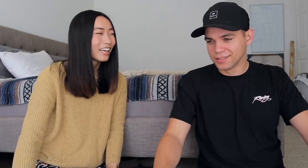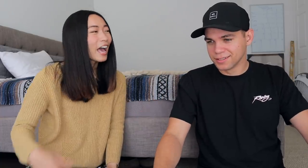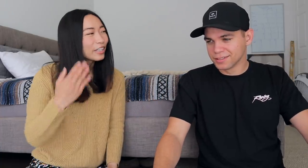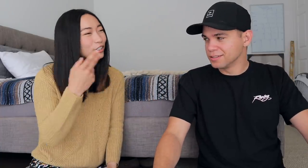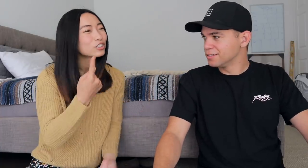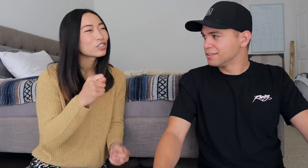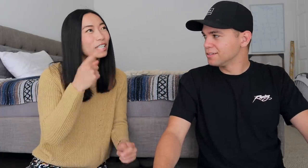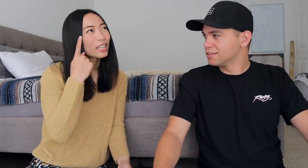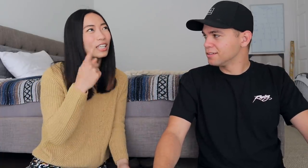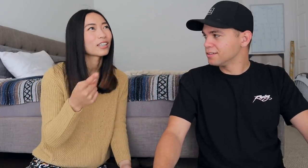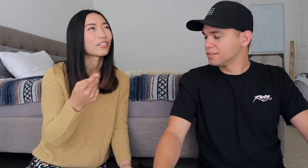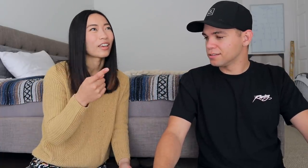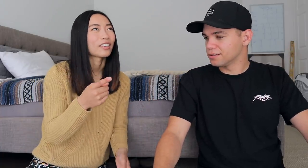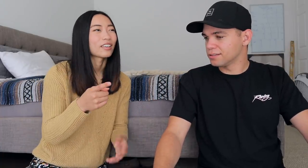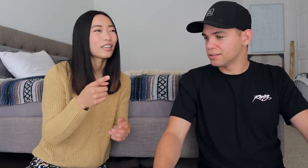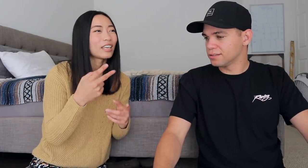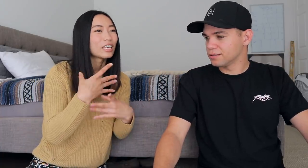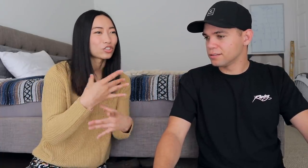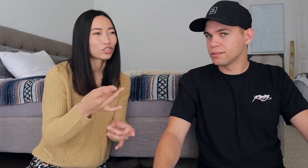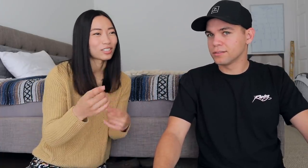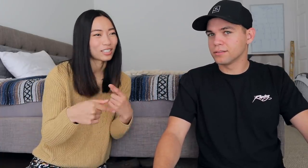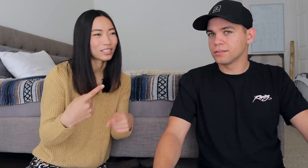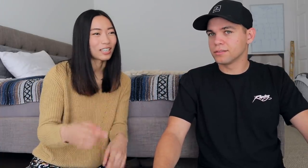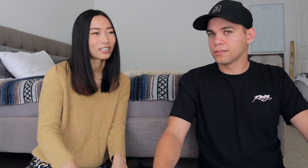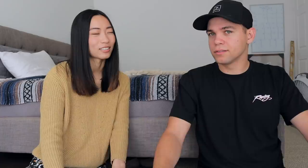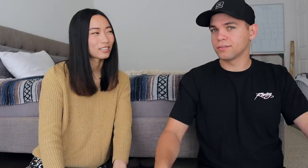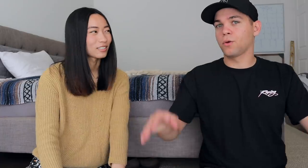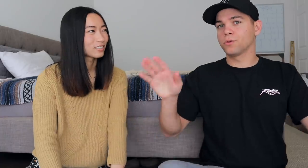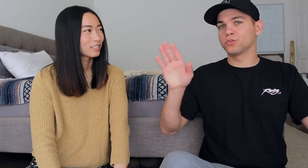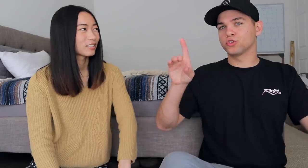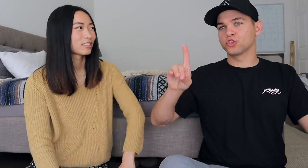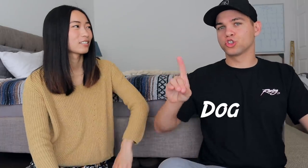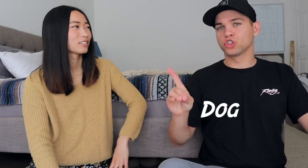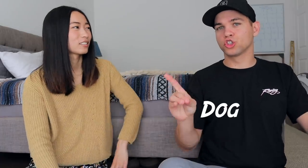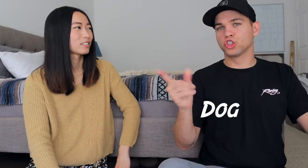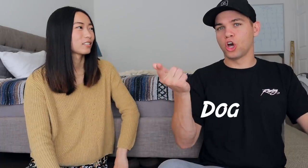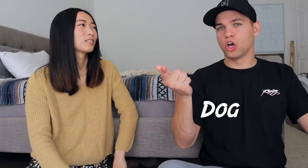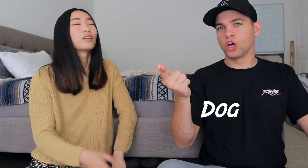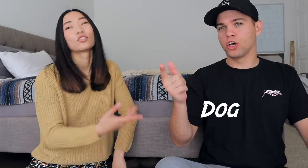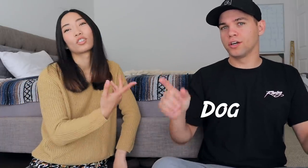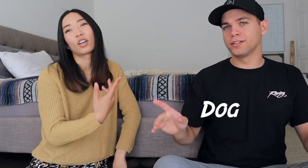I know you're trying to think of interesting signs. Dog